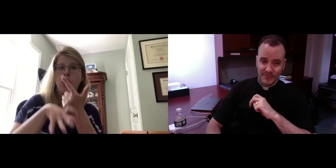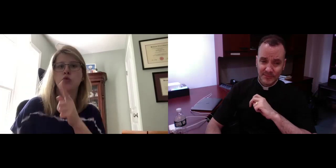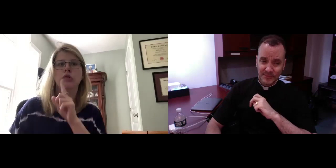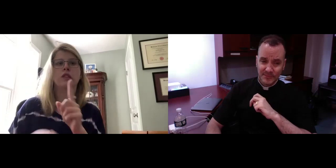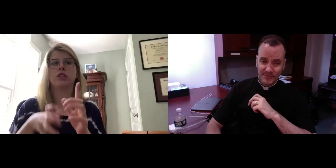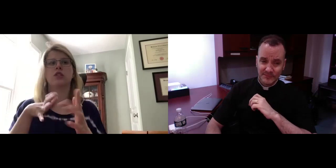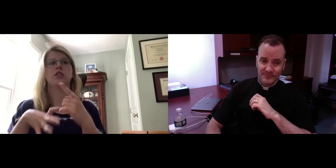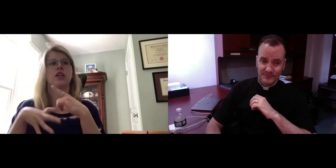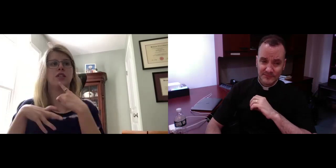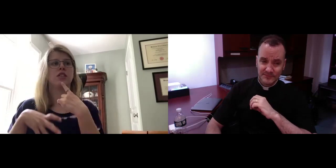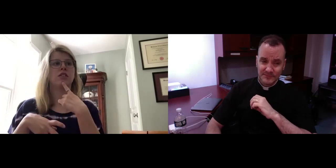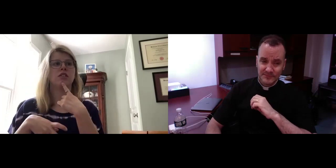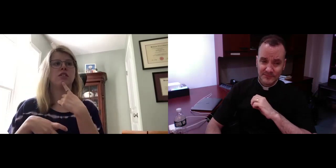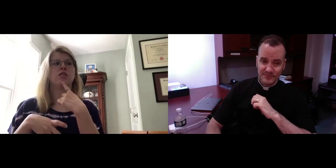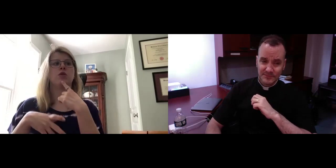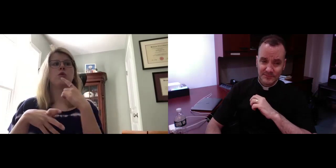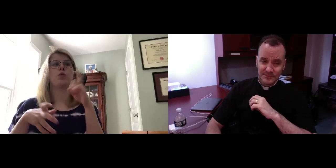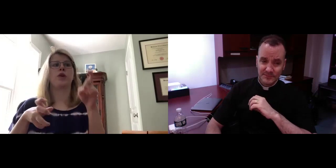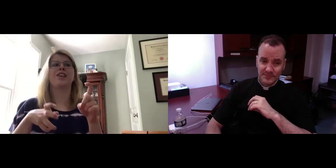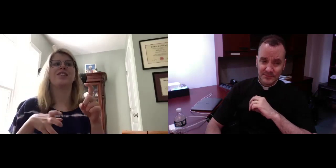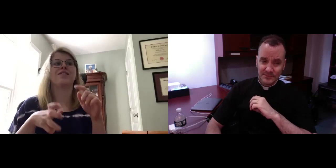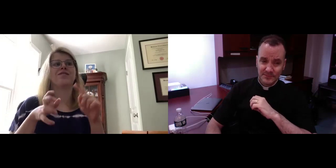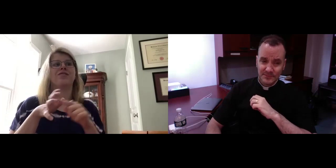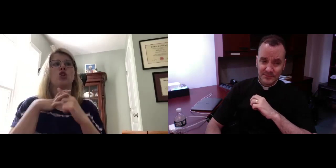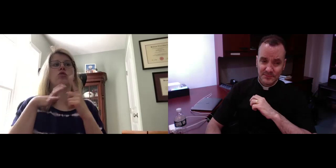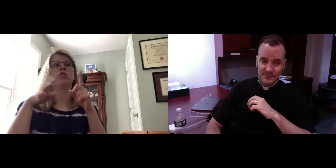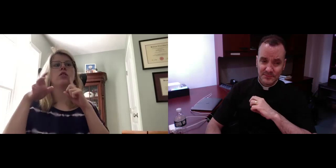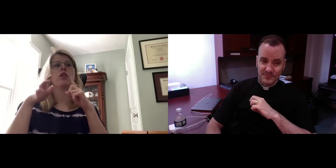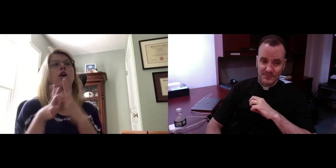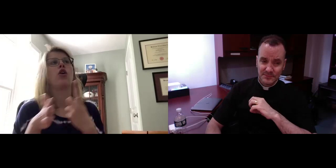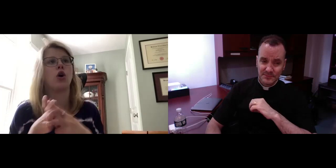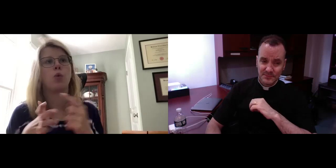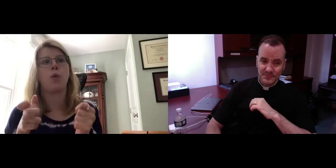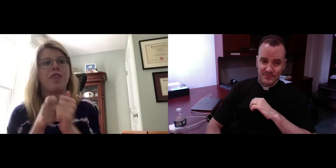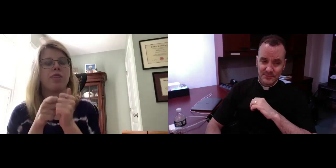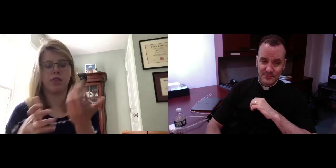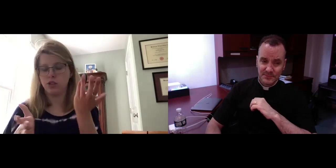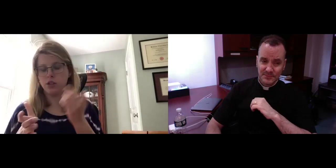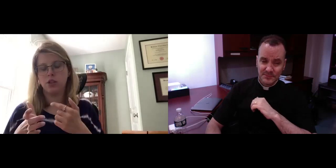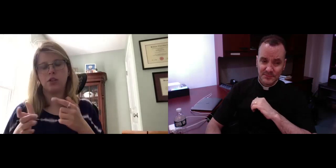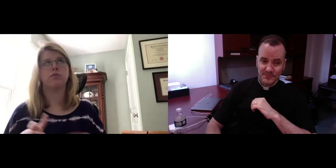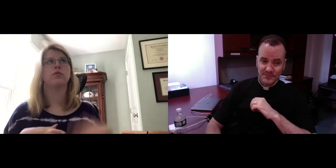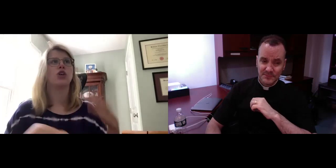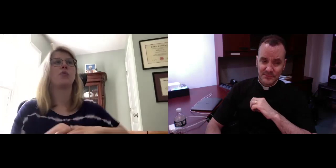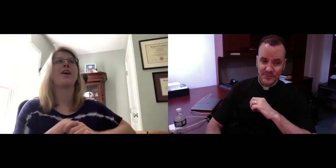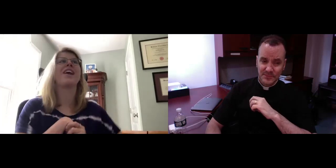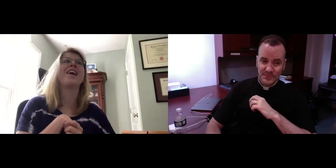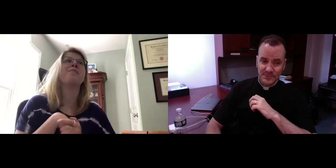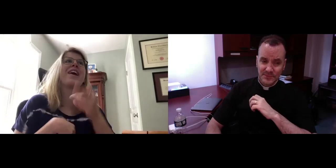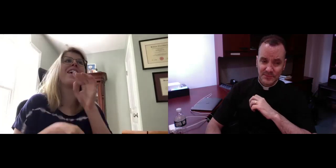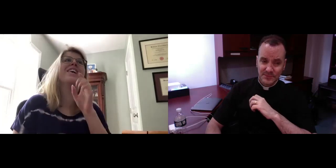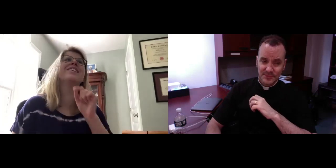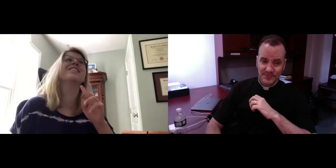of listening and communication. In my conversation with my family we were talking